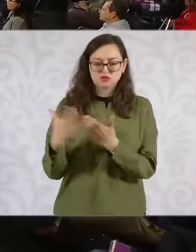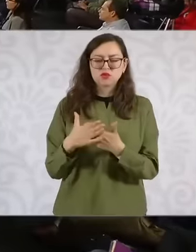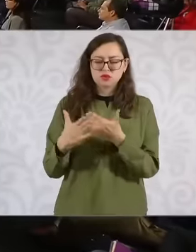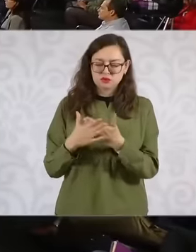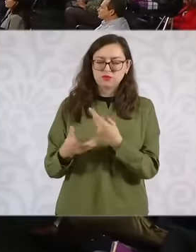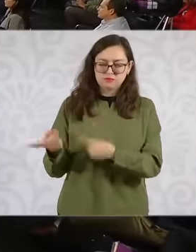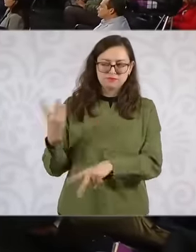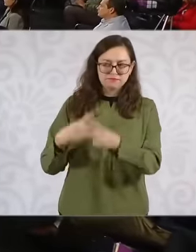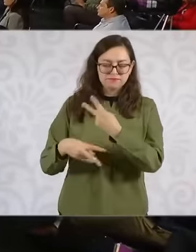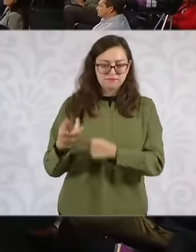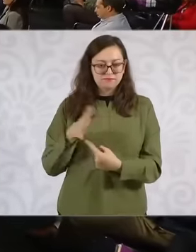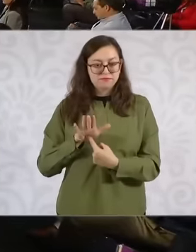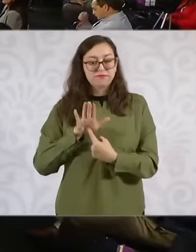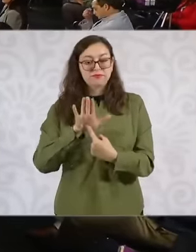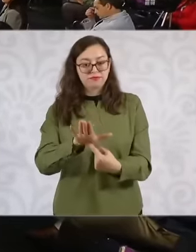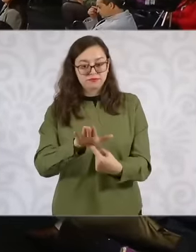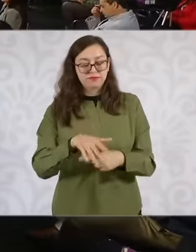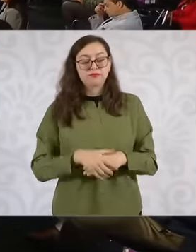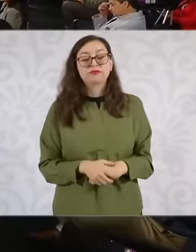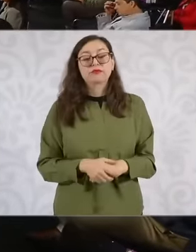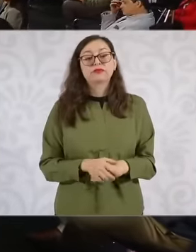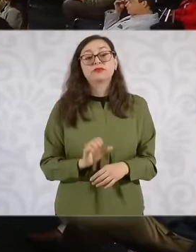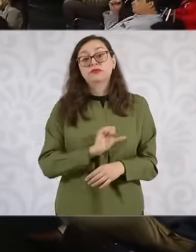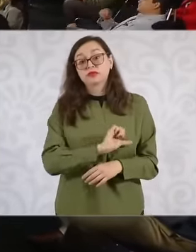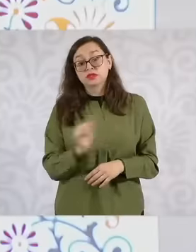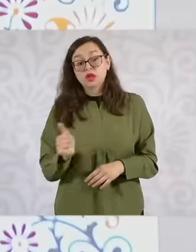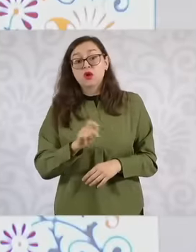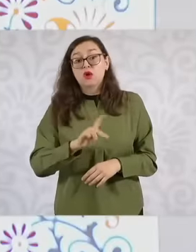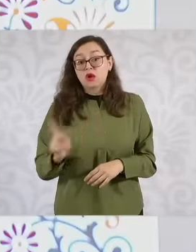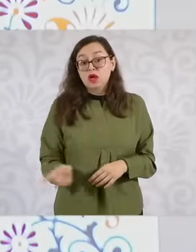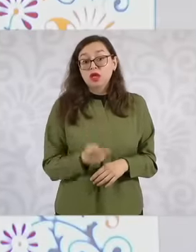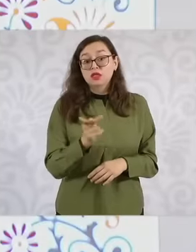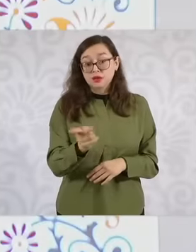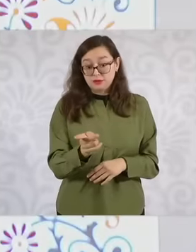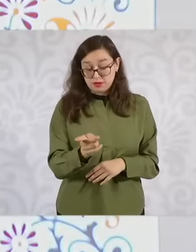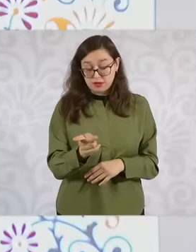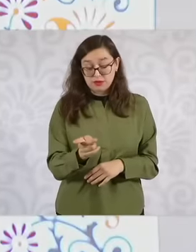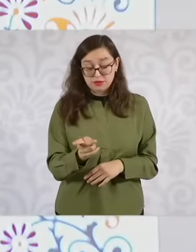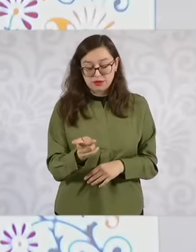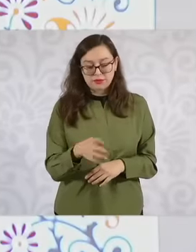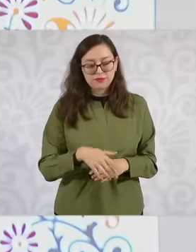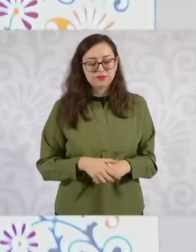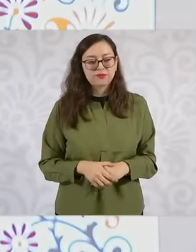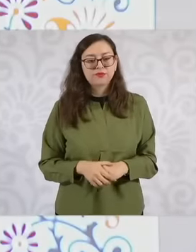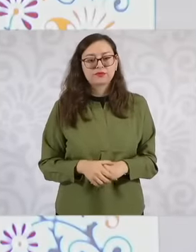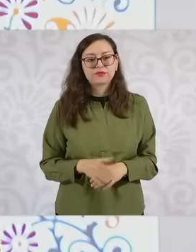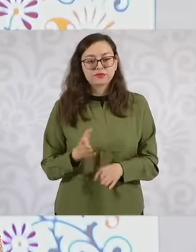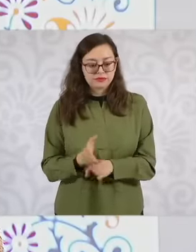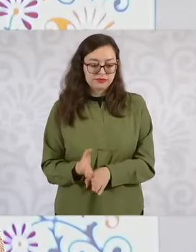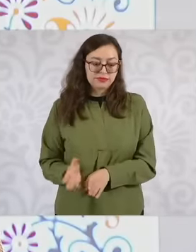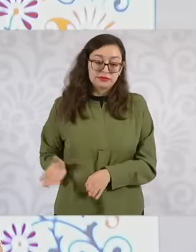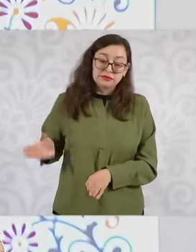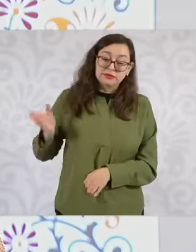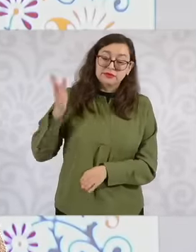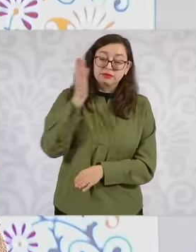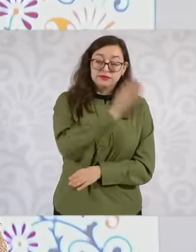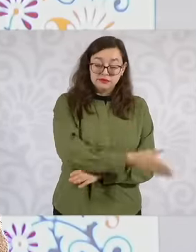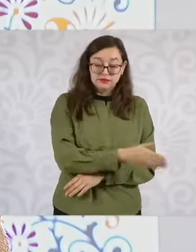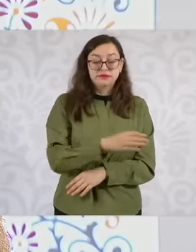other What you asked and it is important during the period mainly of Foxy and Calderón